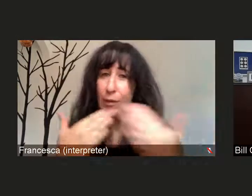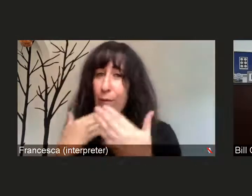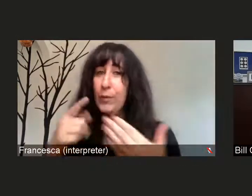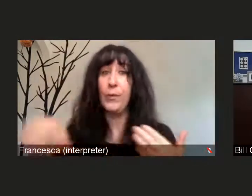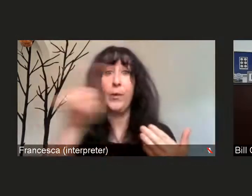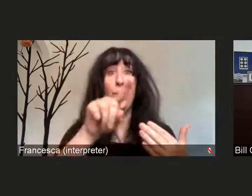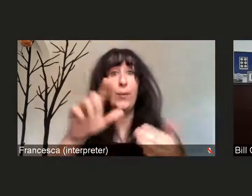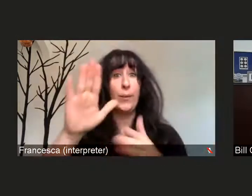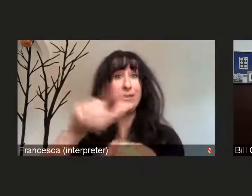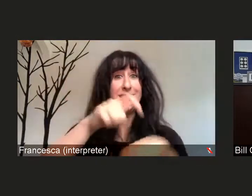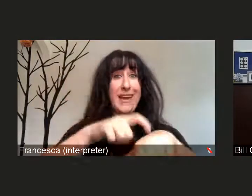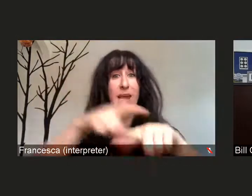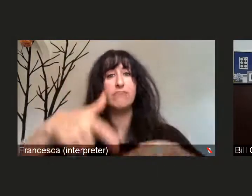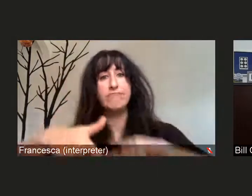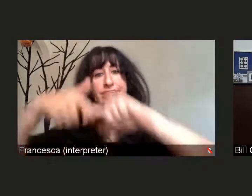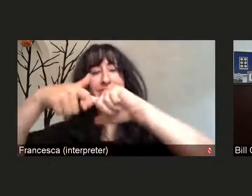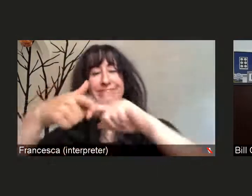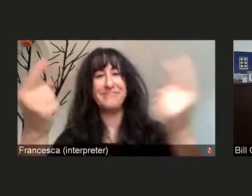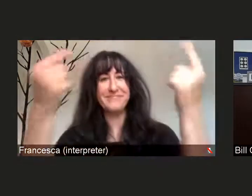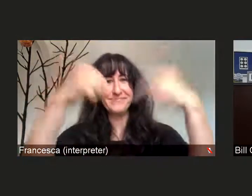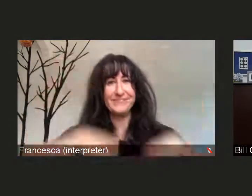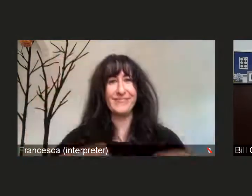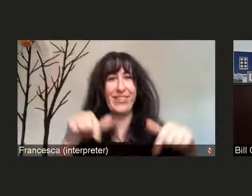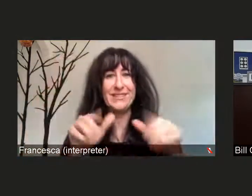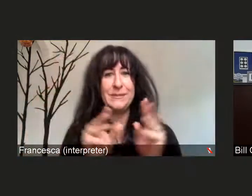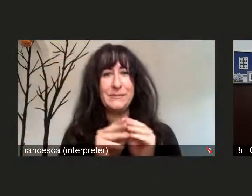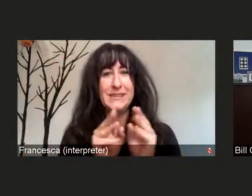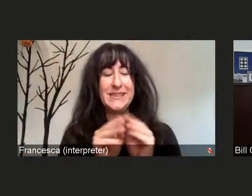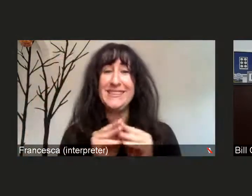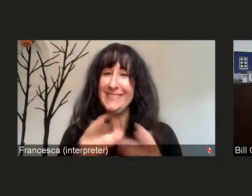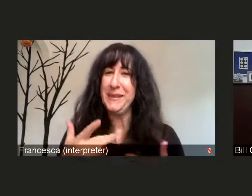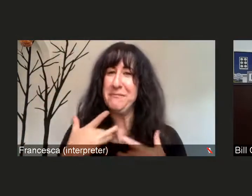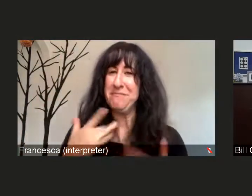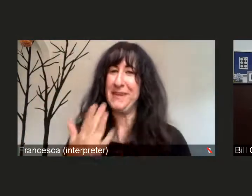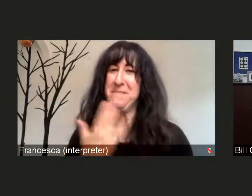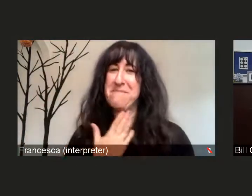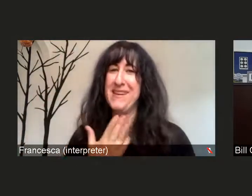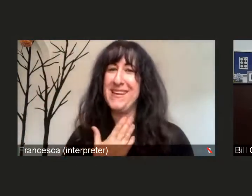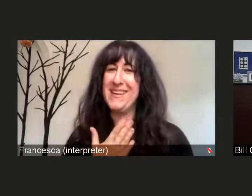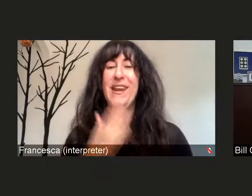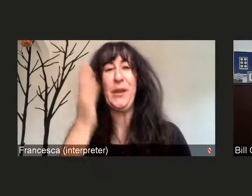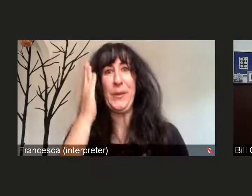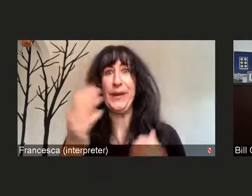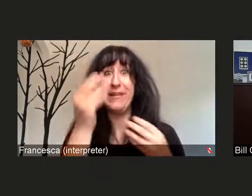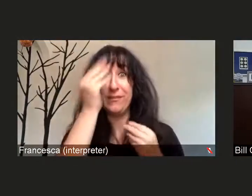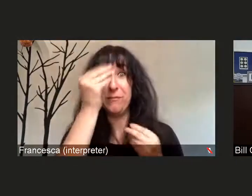in my normal fashion, I'm gonna go through a lot of information that I hope makes sense